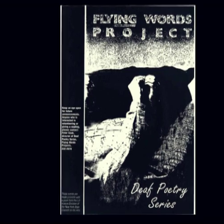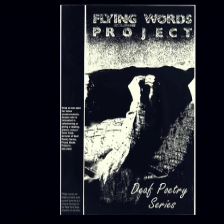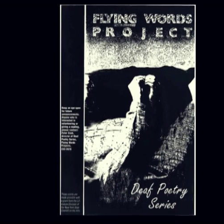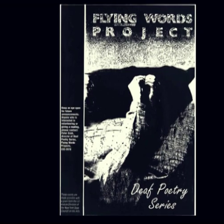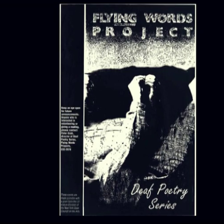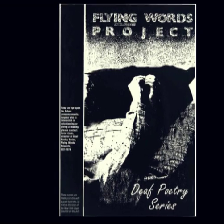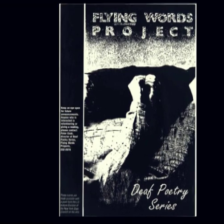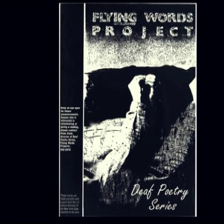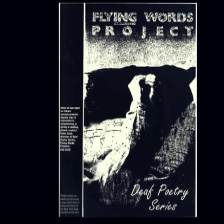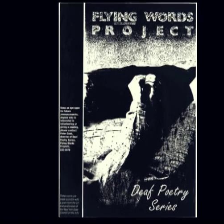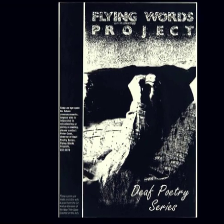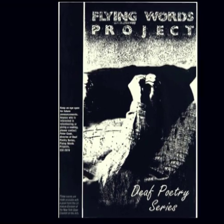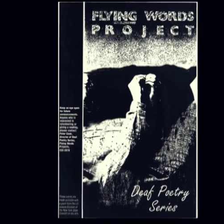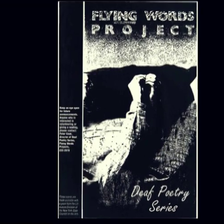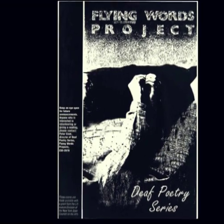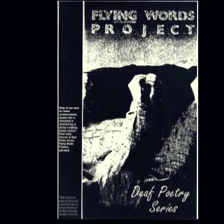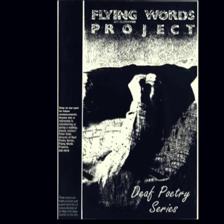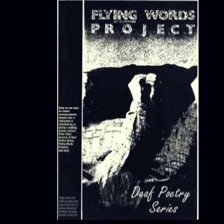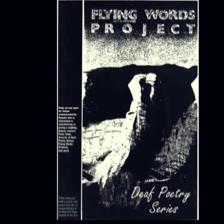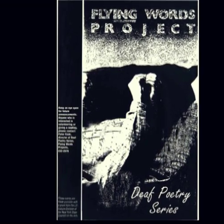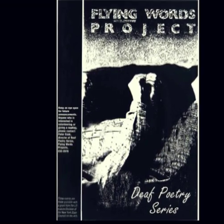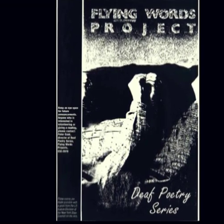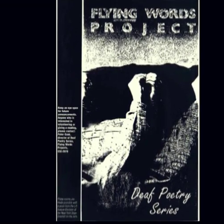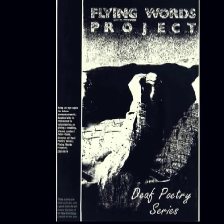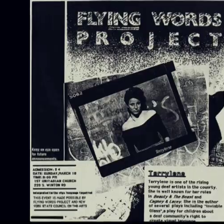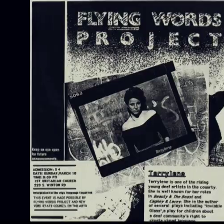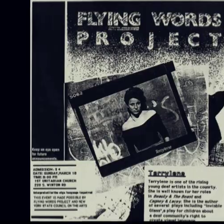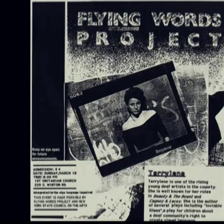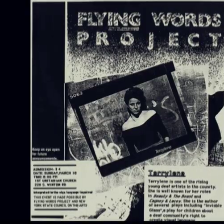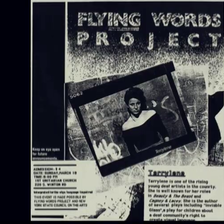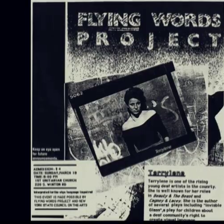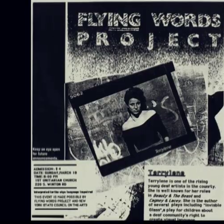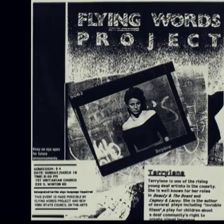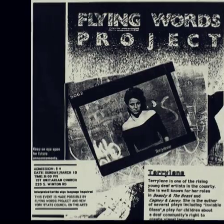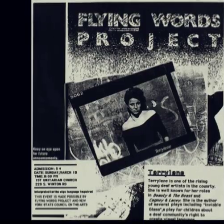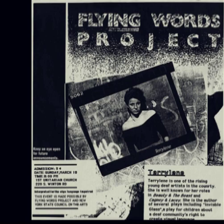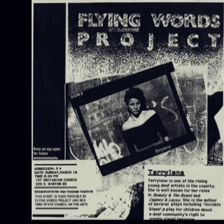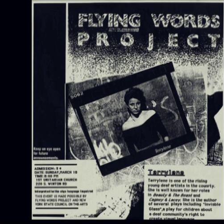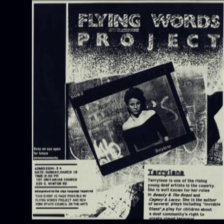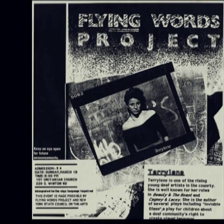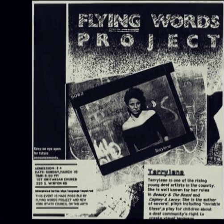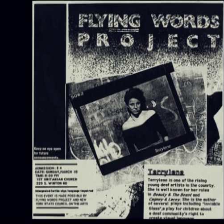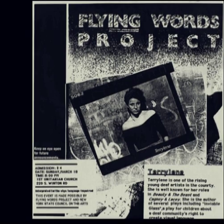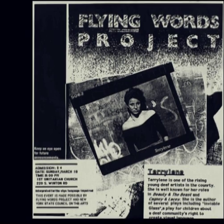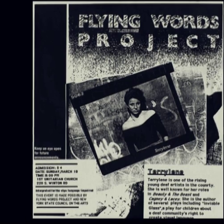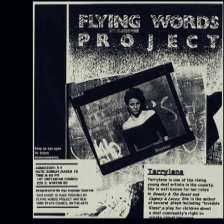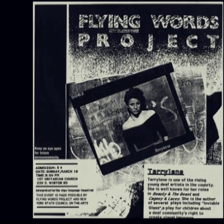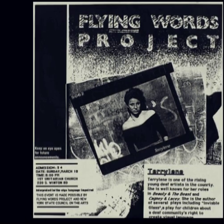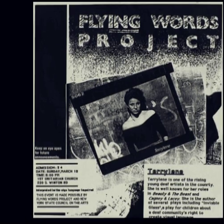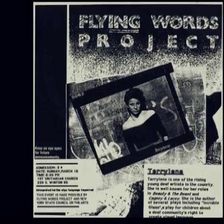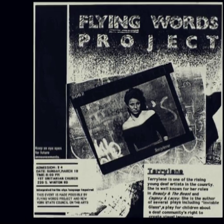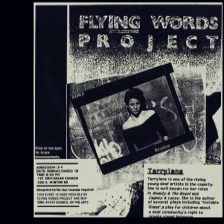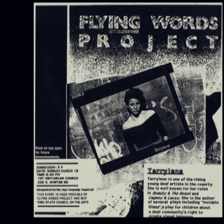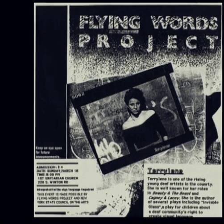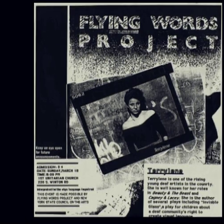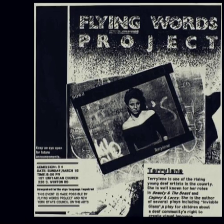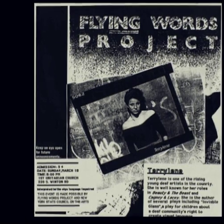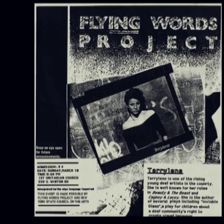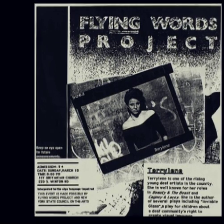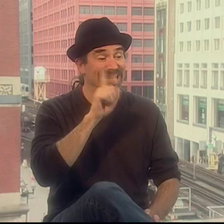And, we also had money to invite deaf artists from around the country to come to Rochester and perform.